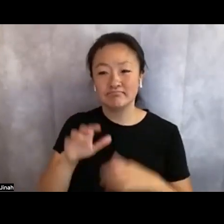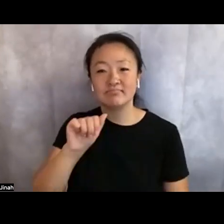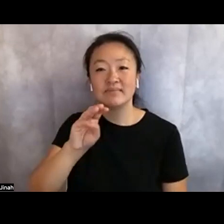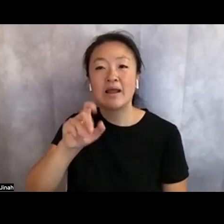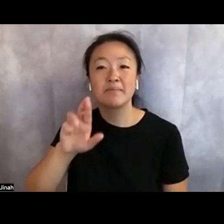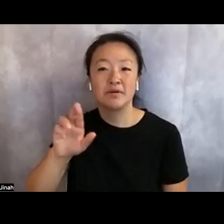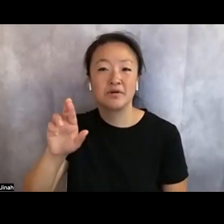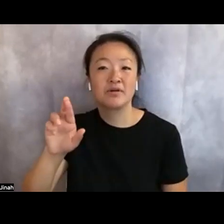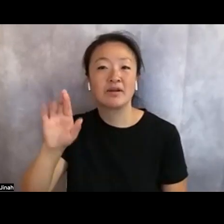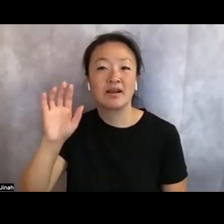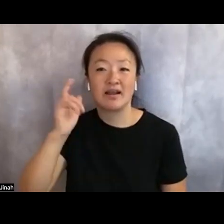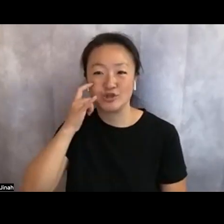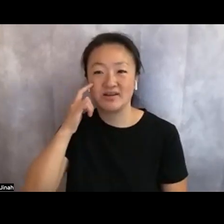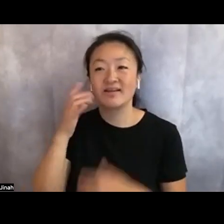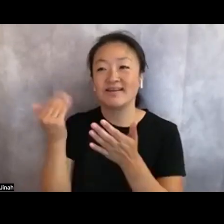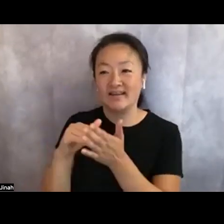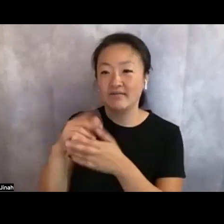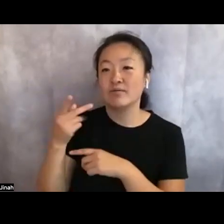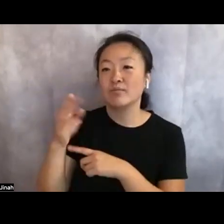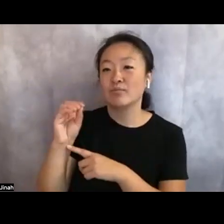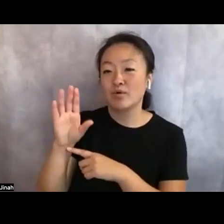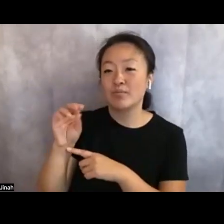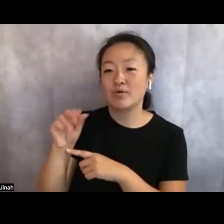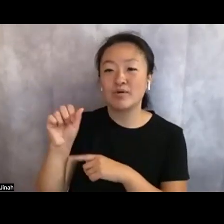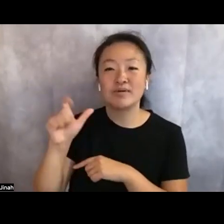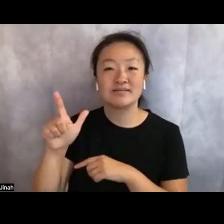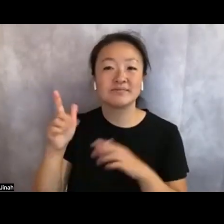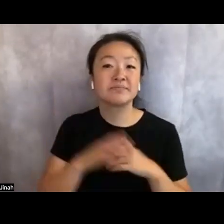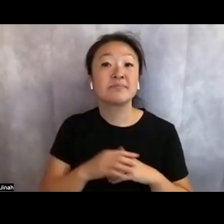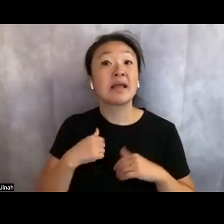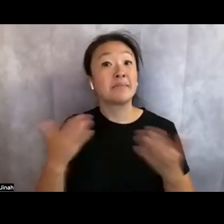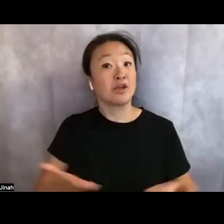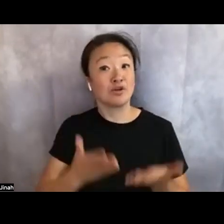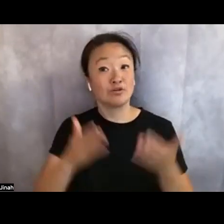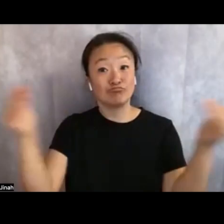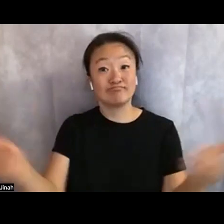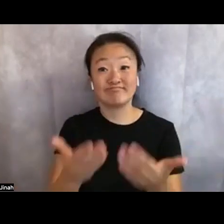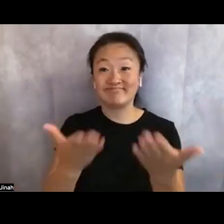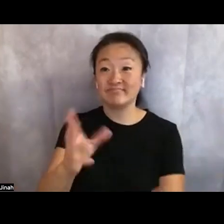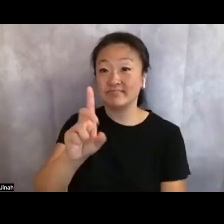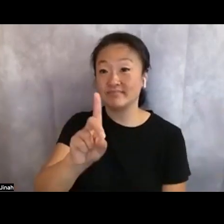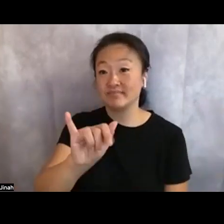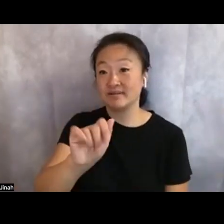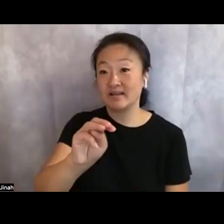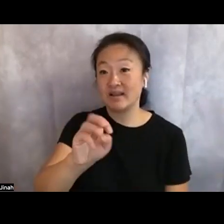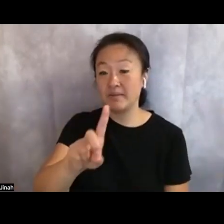Jinah once again from Pro Bono ASL I'm here to introduce Diamond. So before I read the bio,